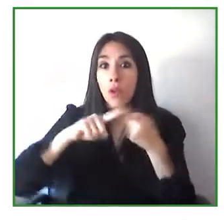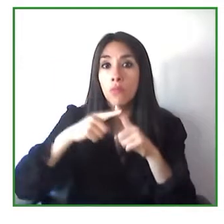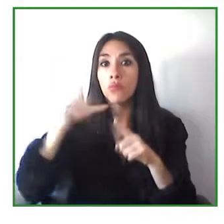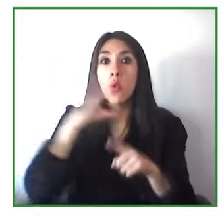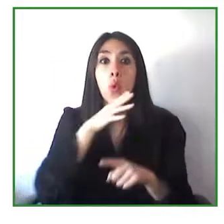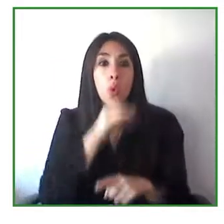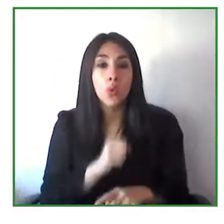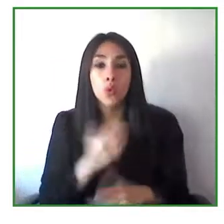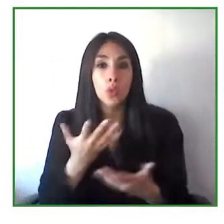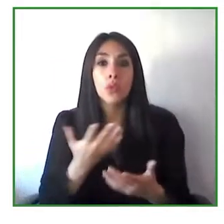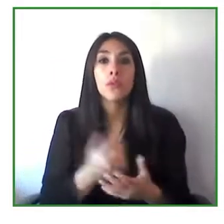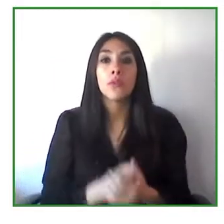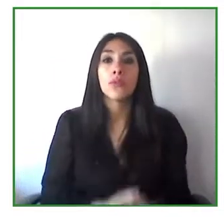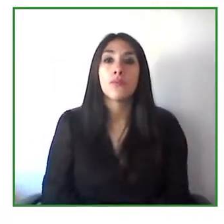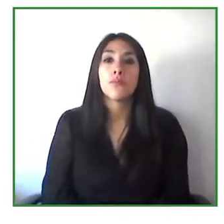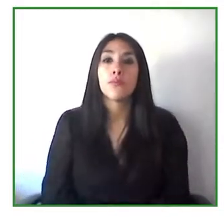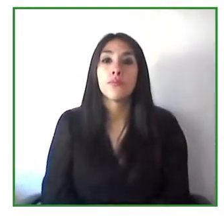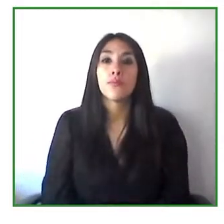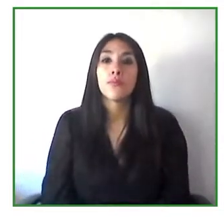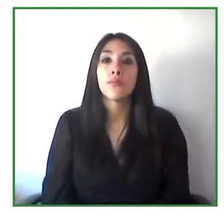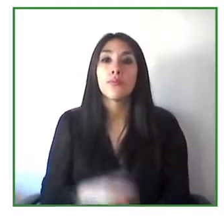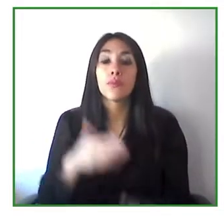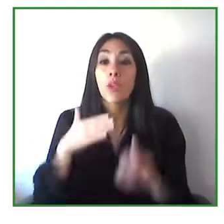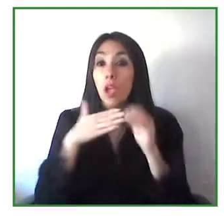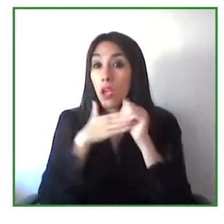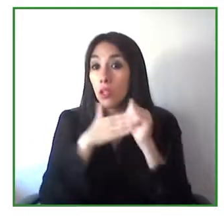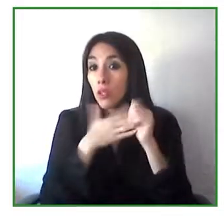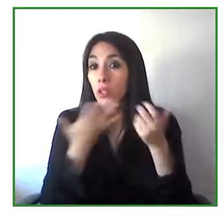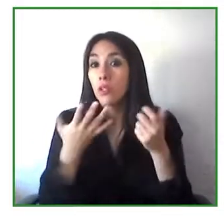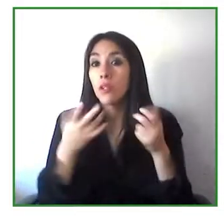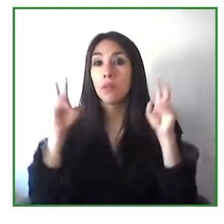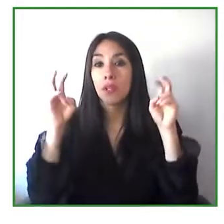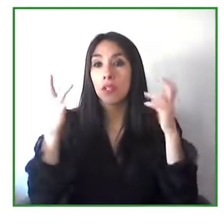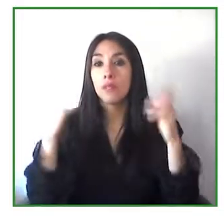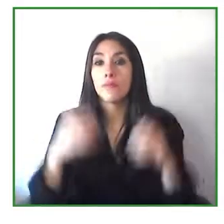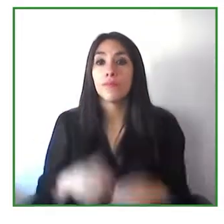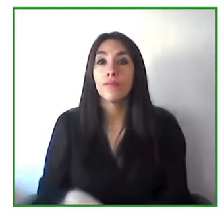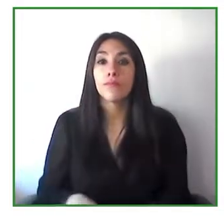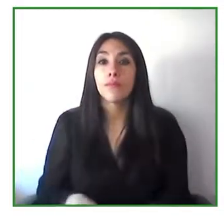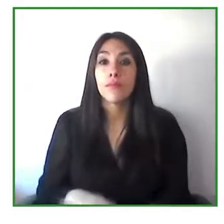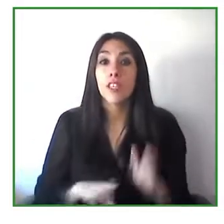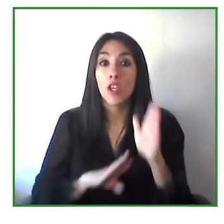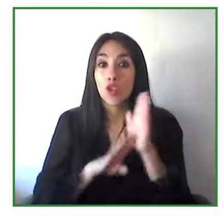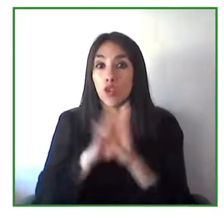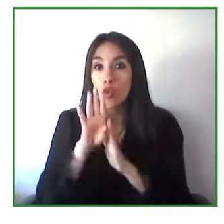is a leader in innovation and digital accessibility in Atos Iberia.